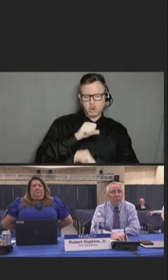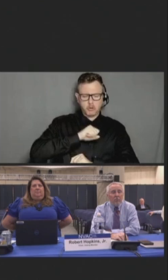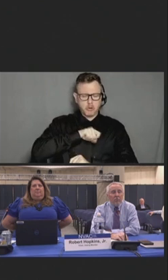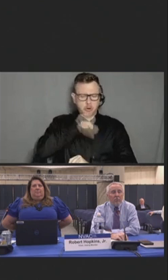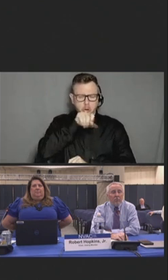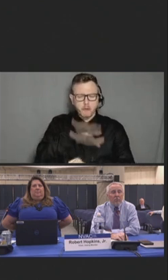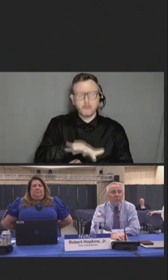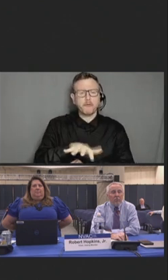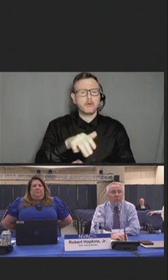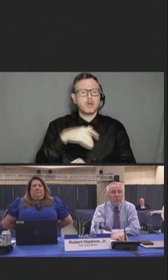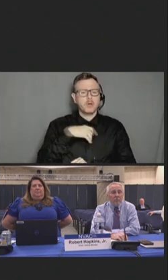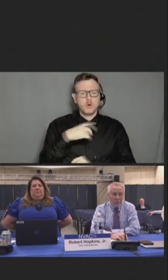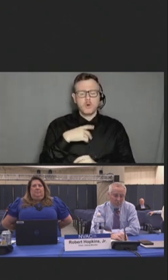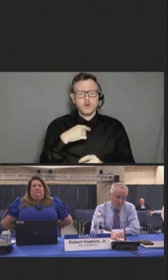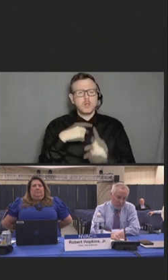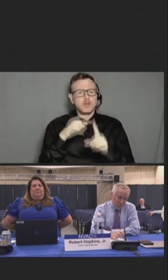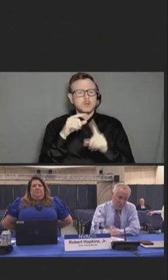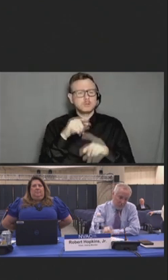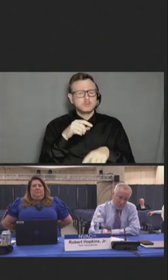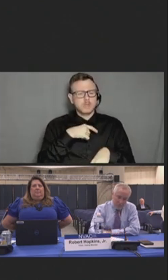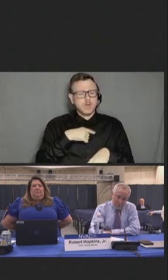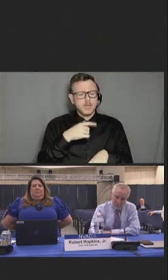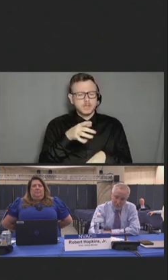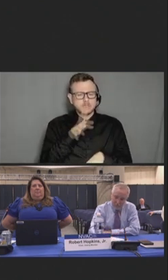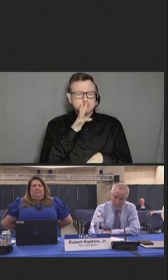and physically assaulting healthcare workers.